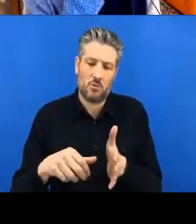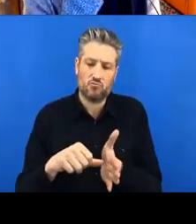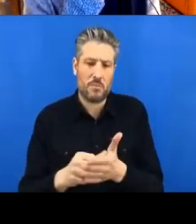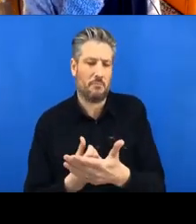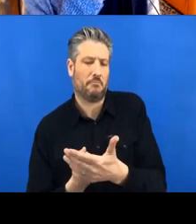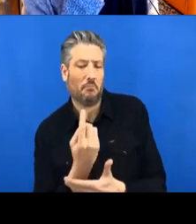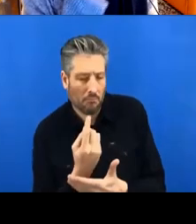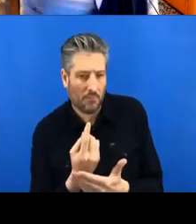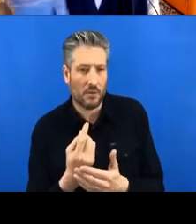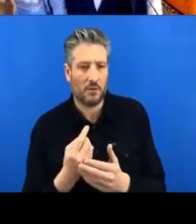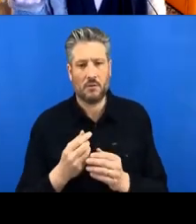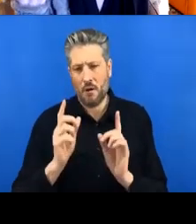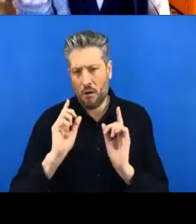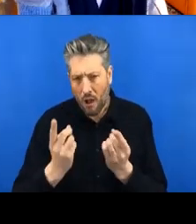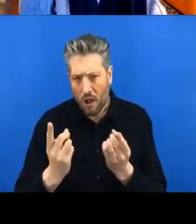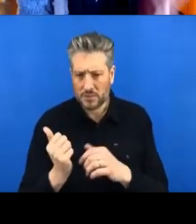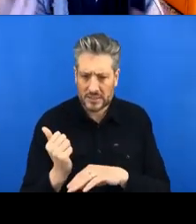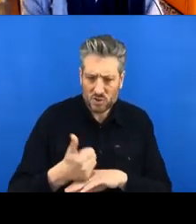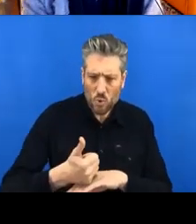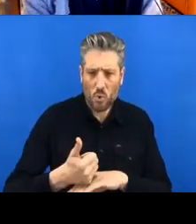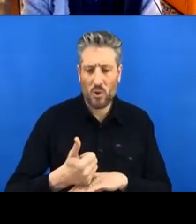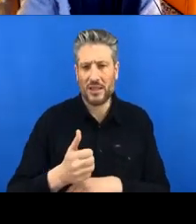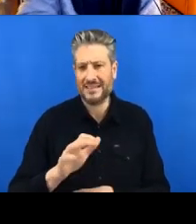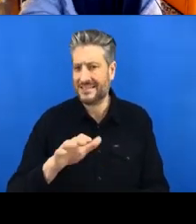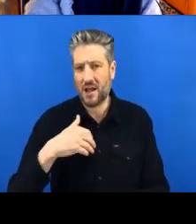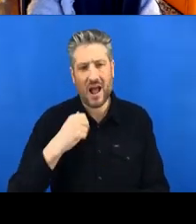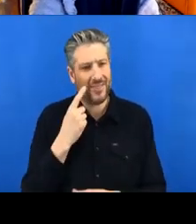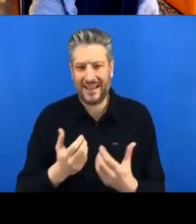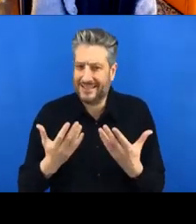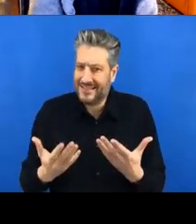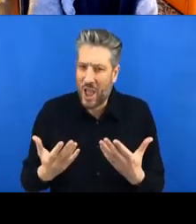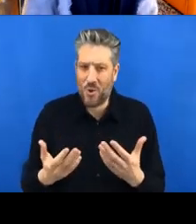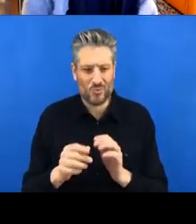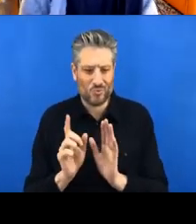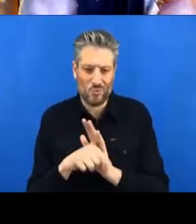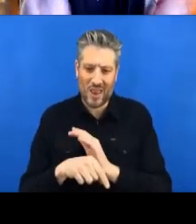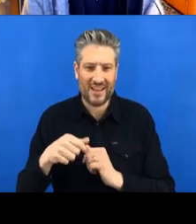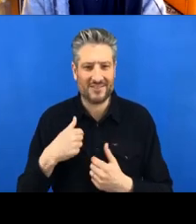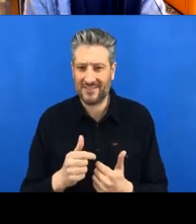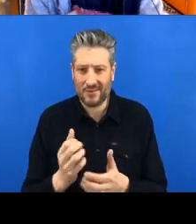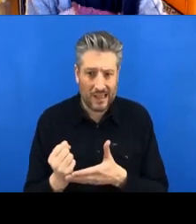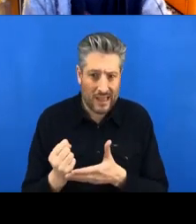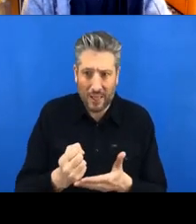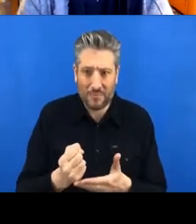I probably can't offer individual technical support, but maybe other people in the chat can assist you,